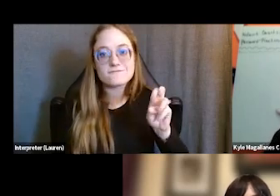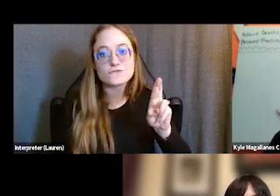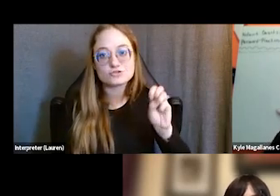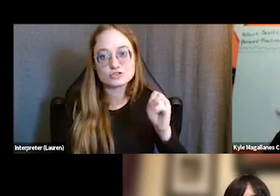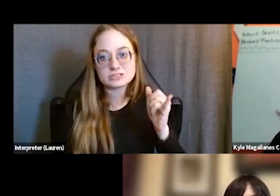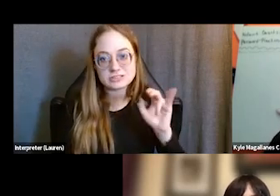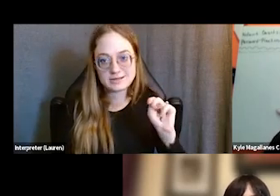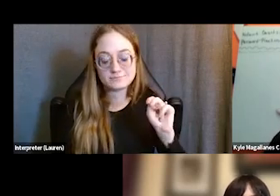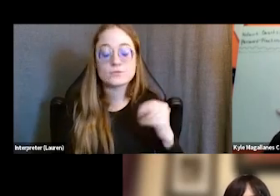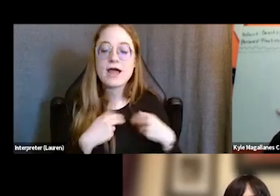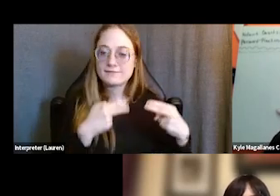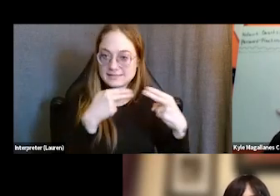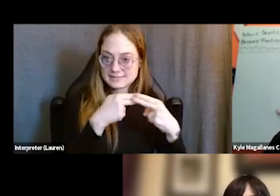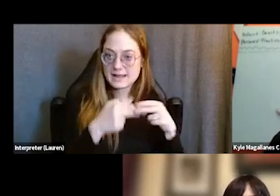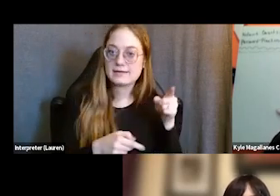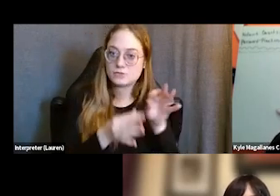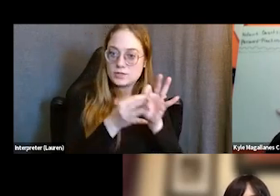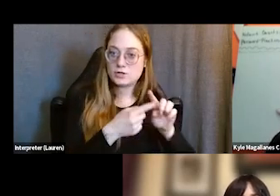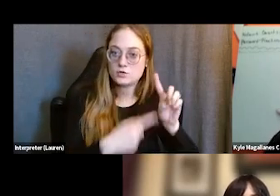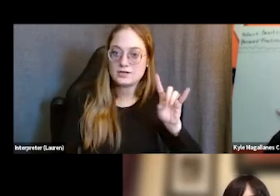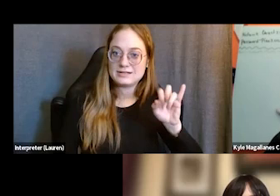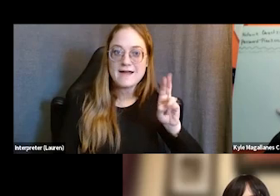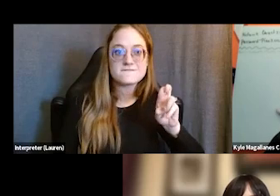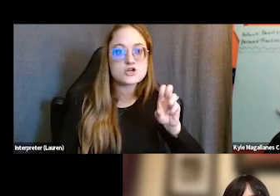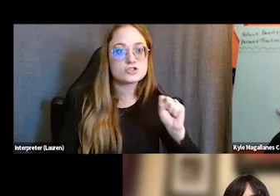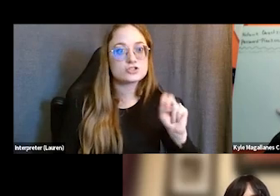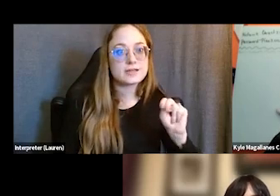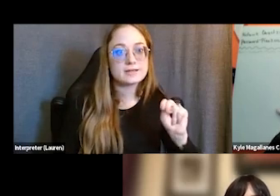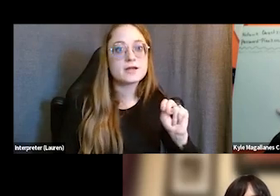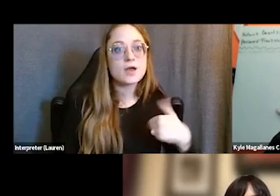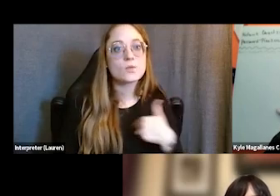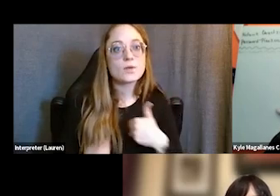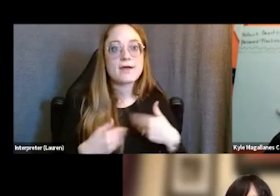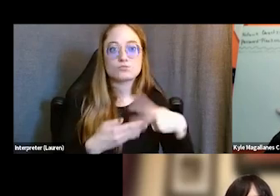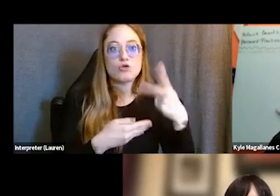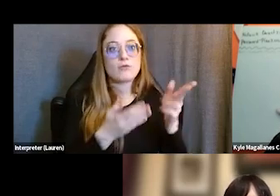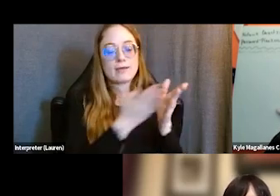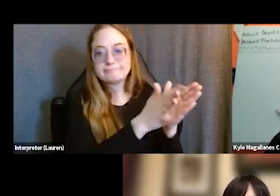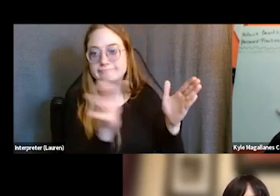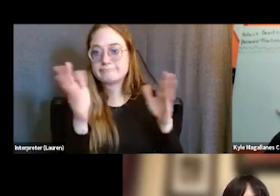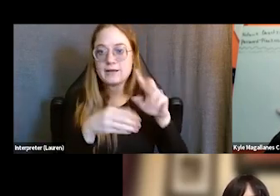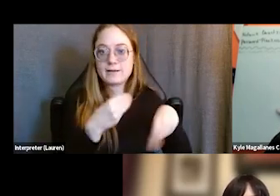across the spectrum of justice system involvement. The reason it's relevant here is because one of the solutions we've found